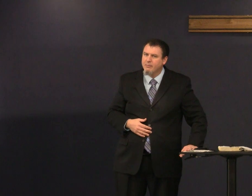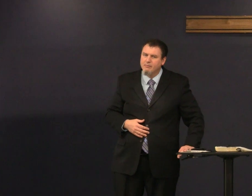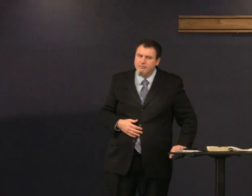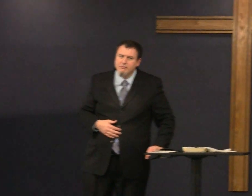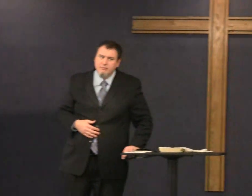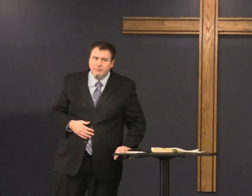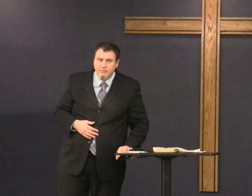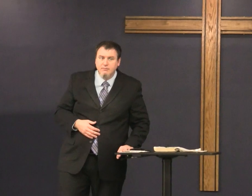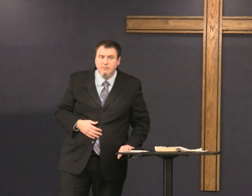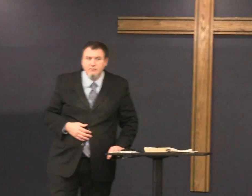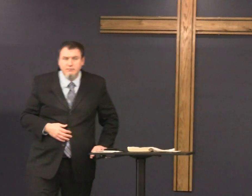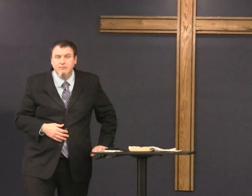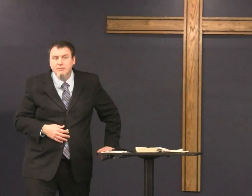I am that I am